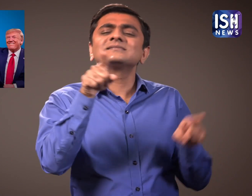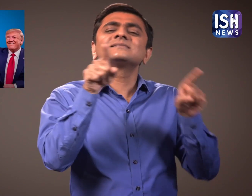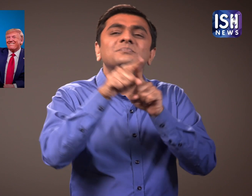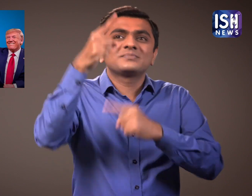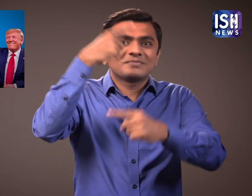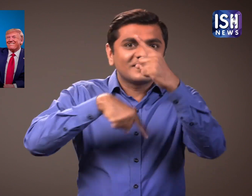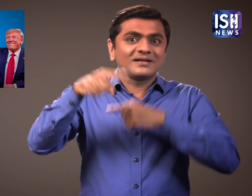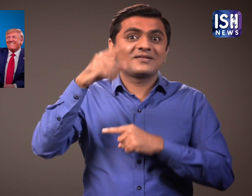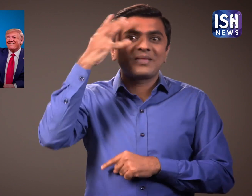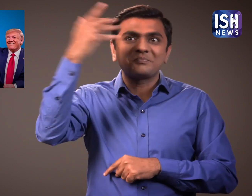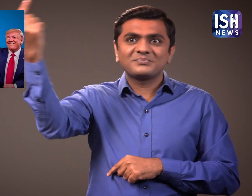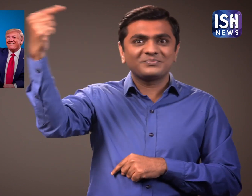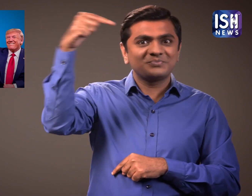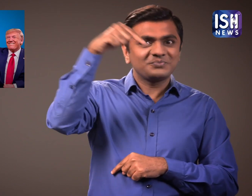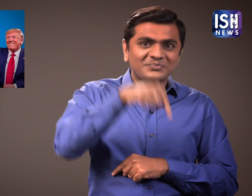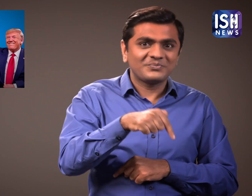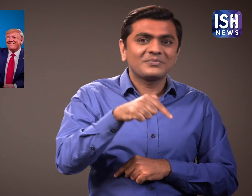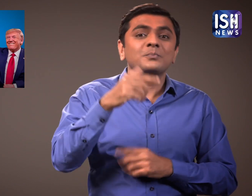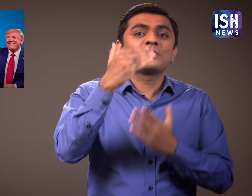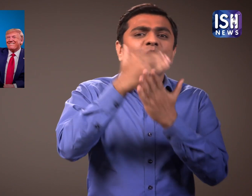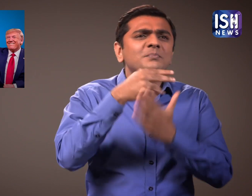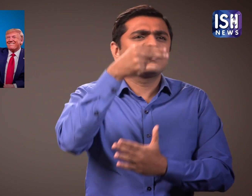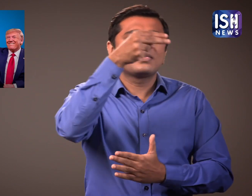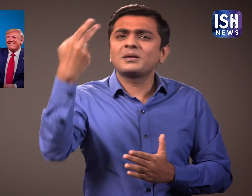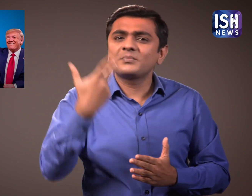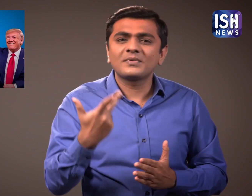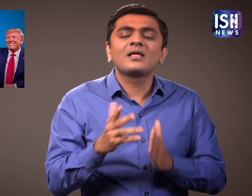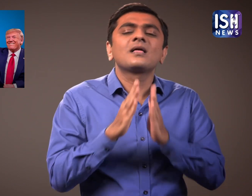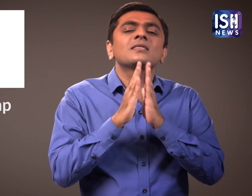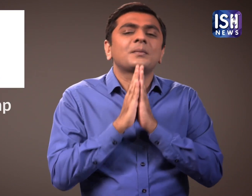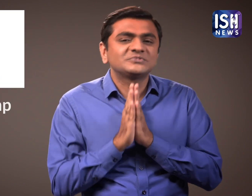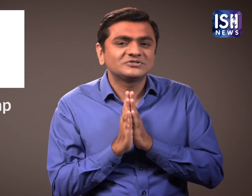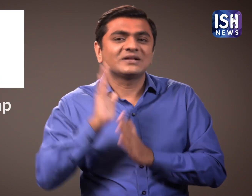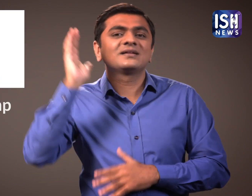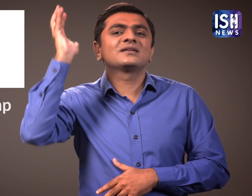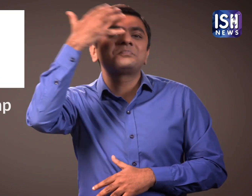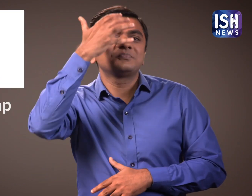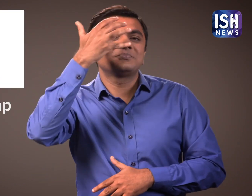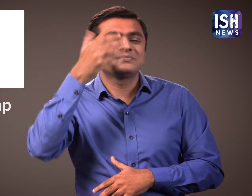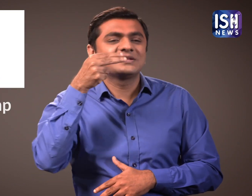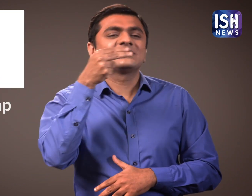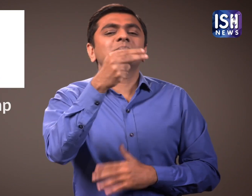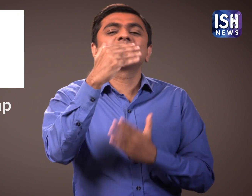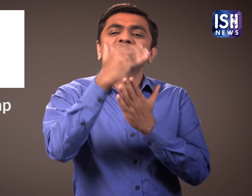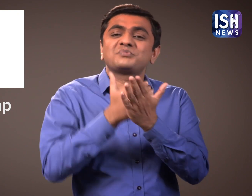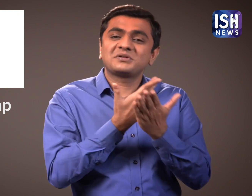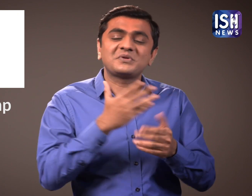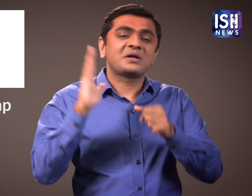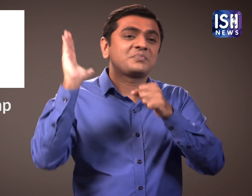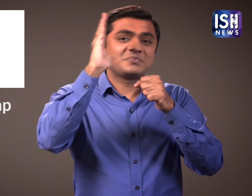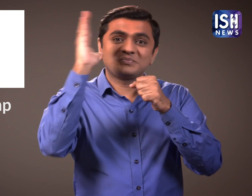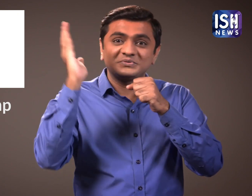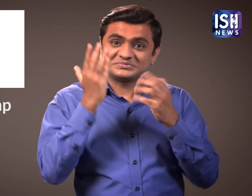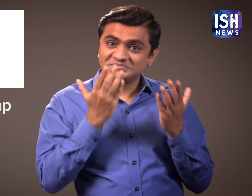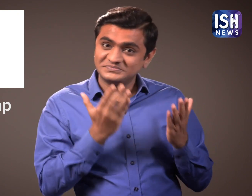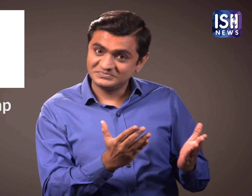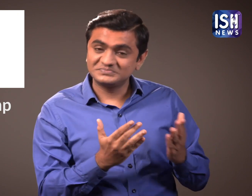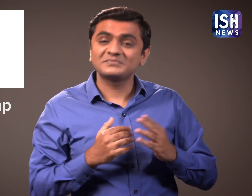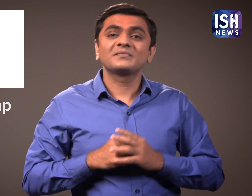Now that Trump is visiting India, the event is named 'Namaste Trump'.